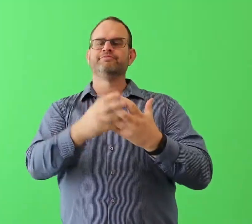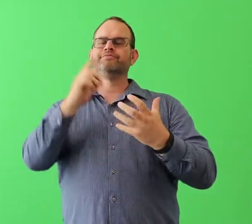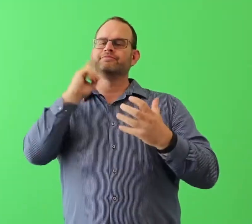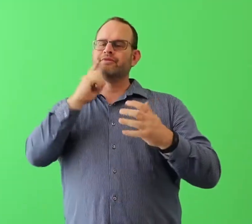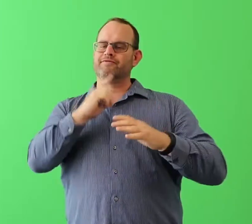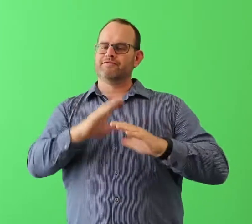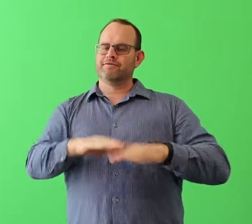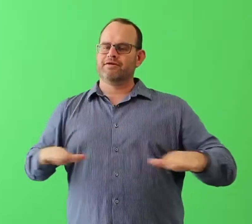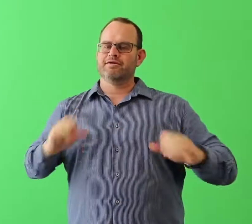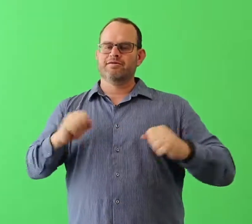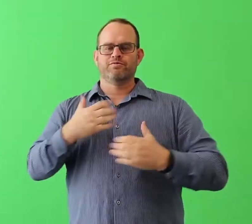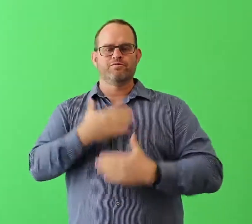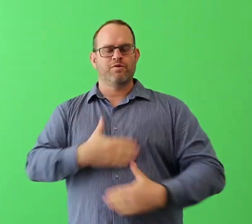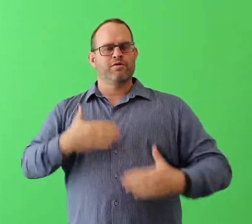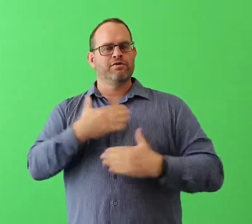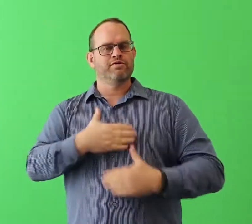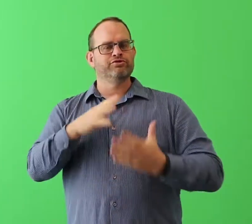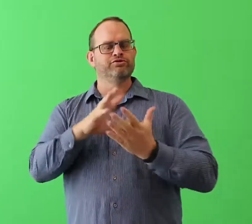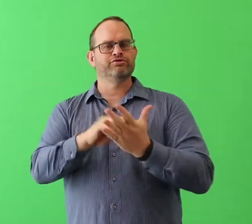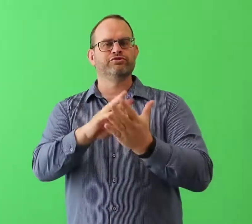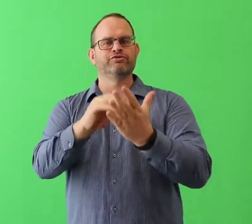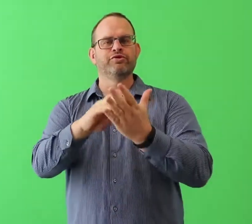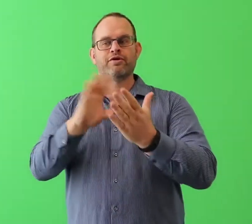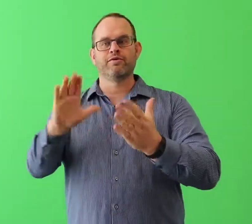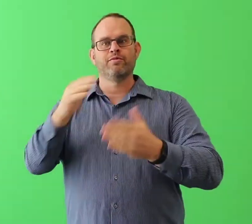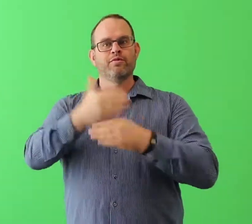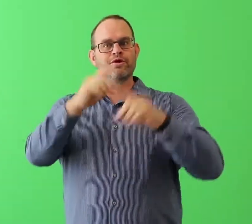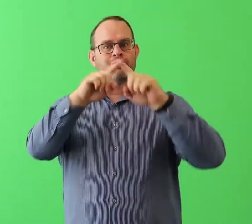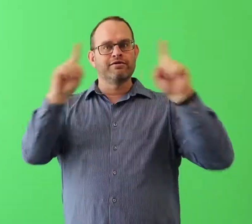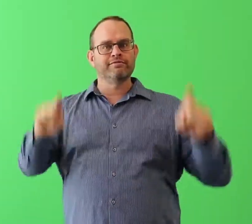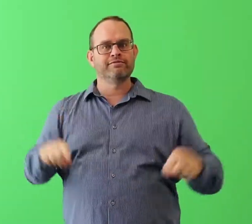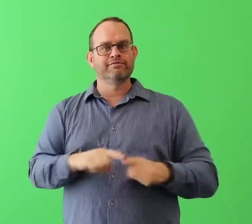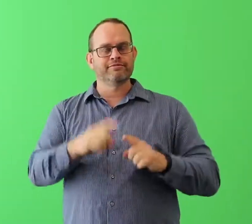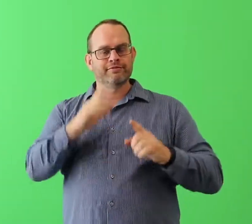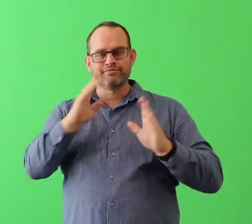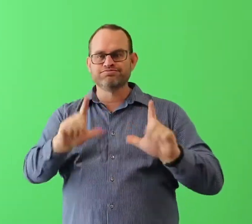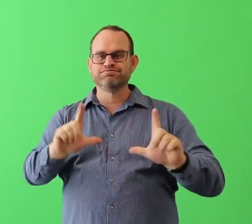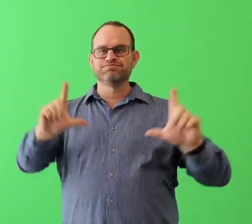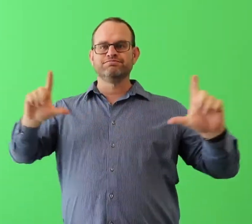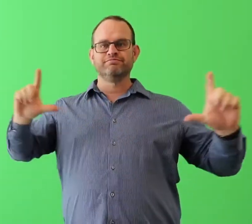so deaf children can enjoy reading, thus broadening their access to language and learning.